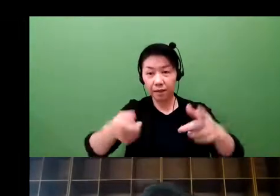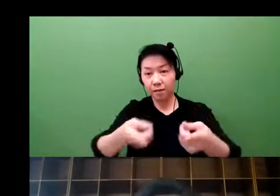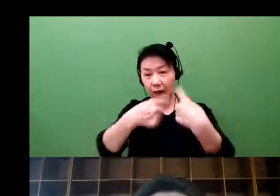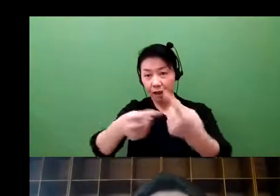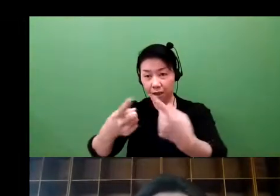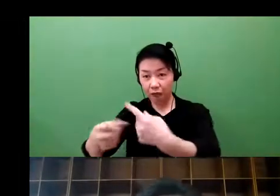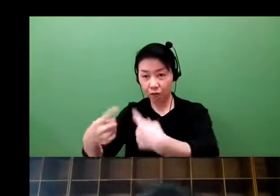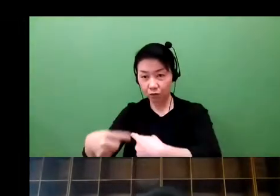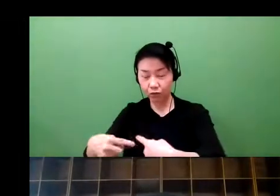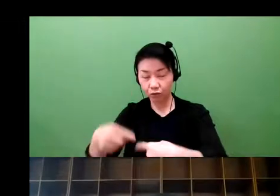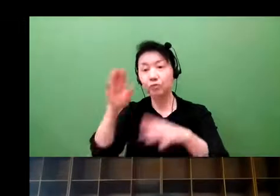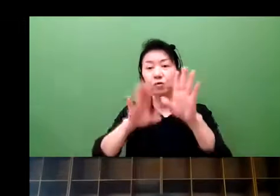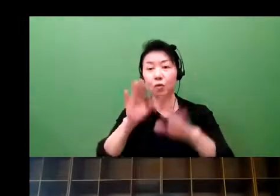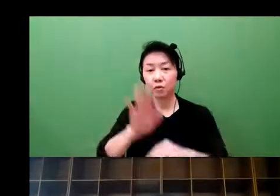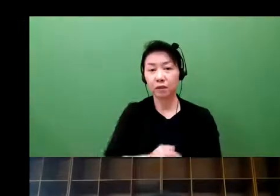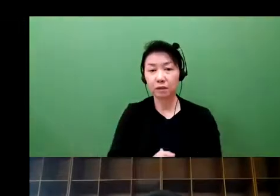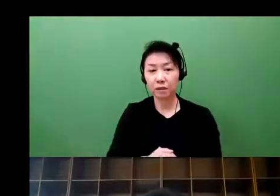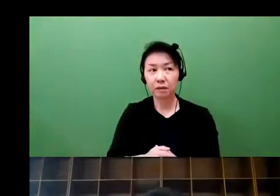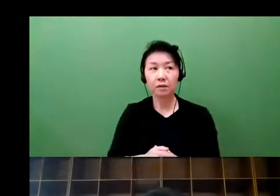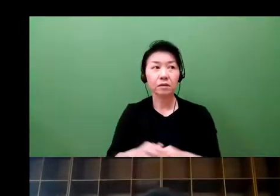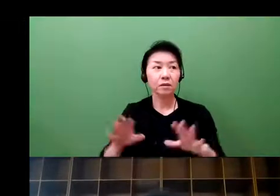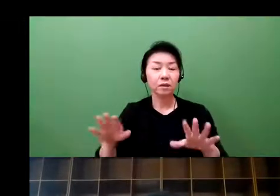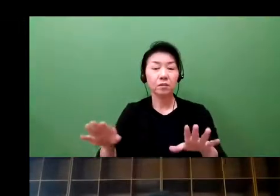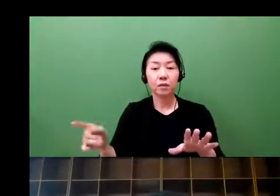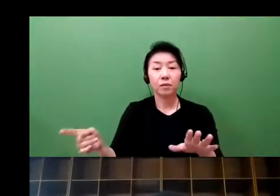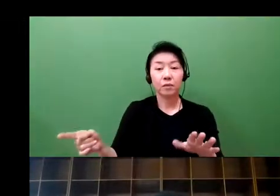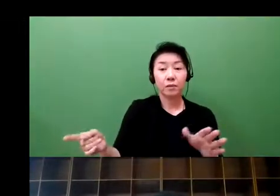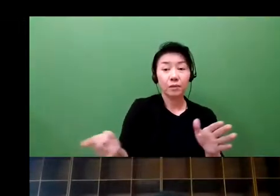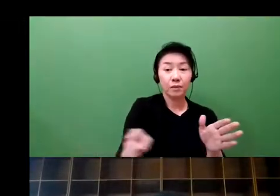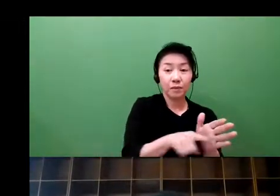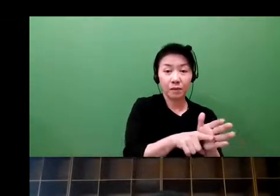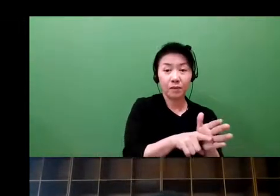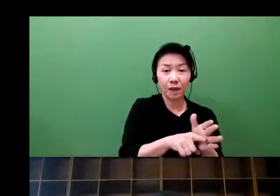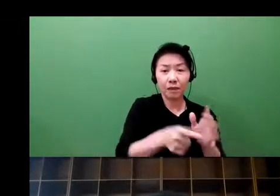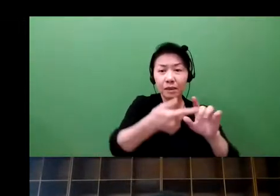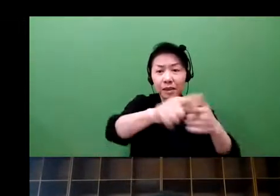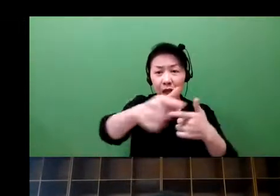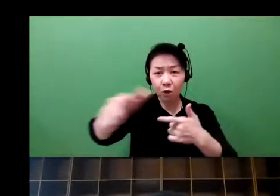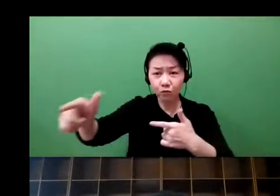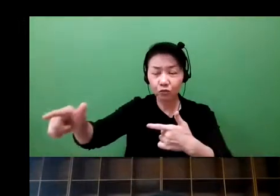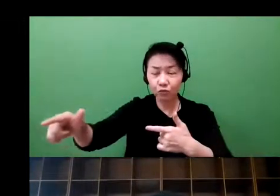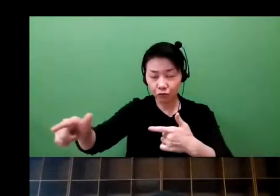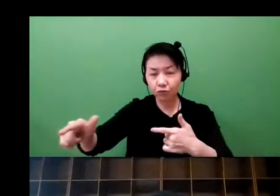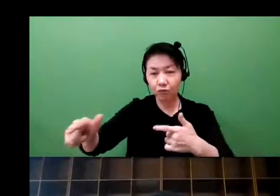and have stepped into the market. These are industries that were considered alien.